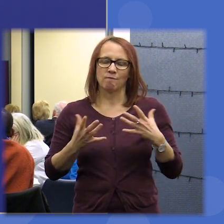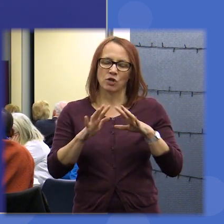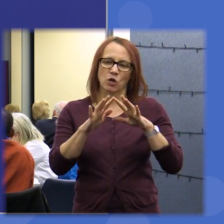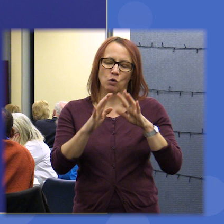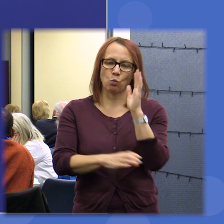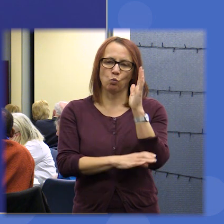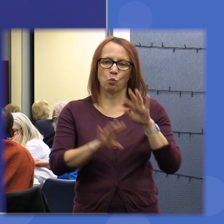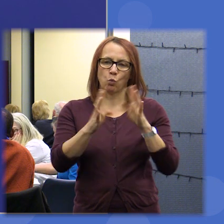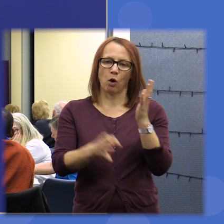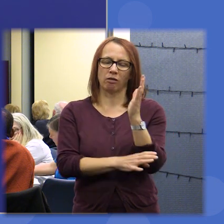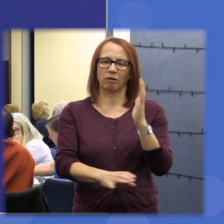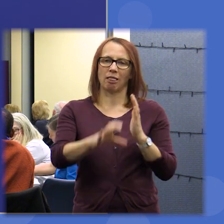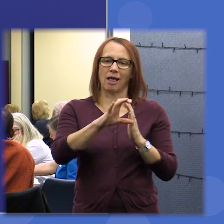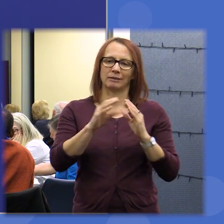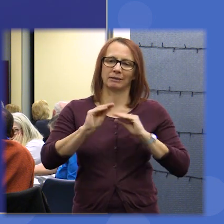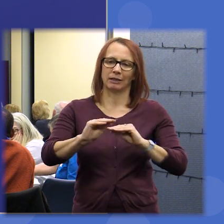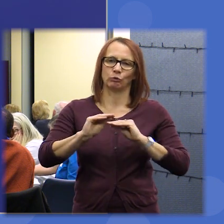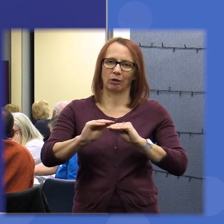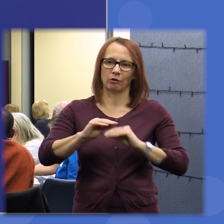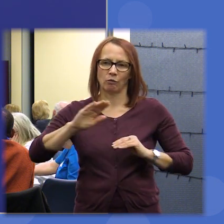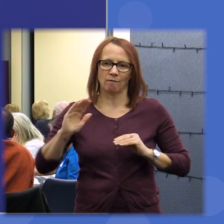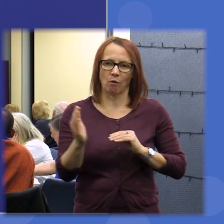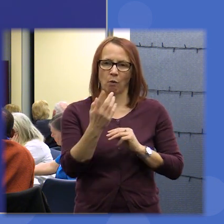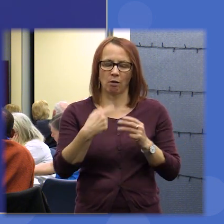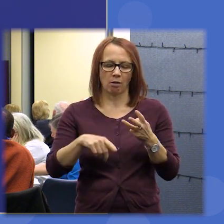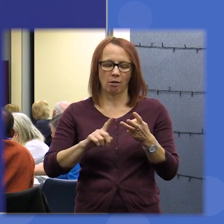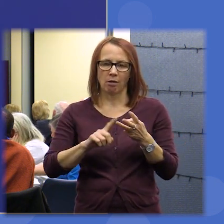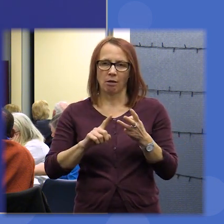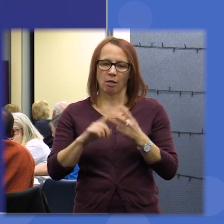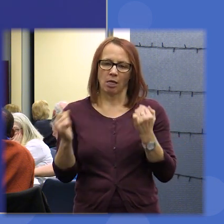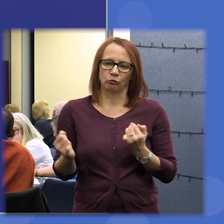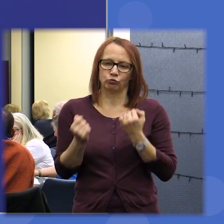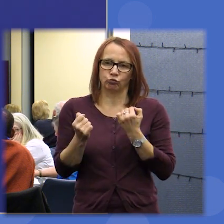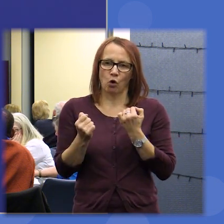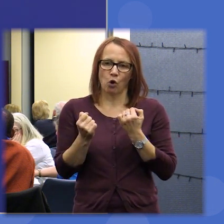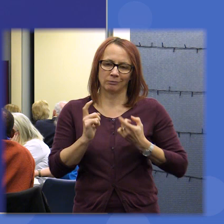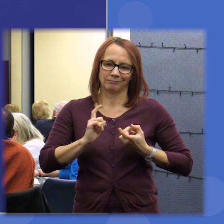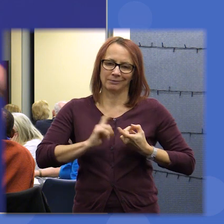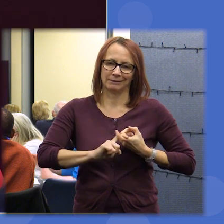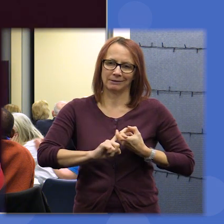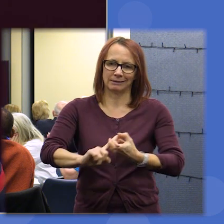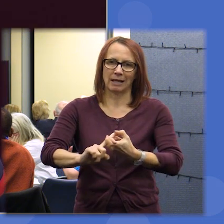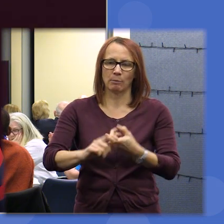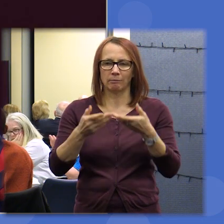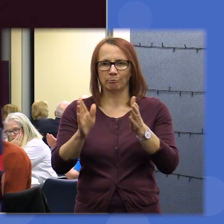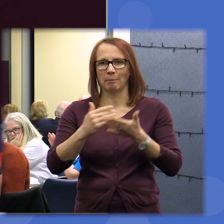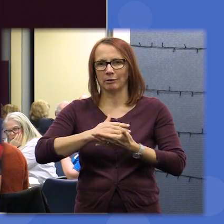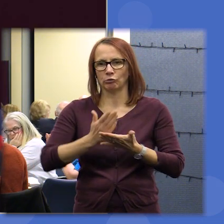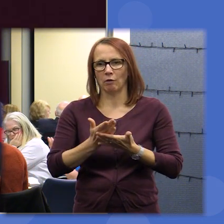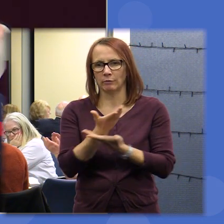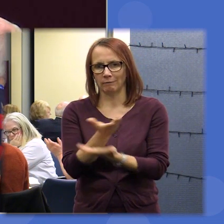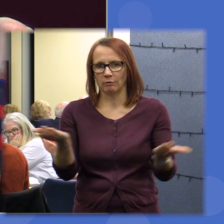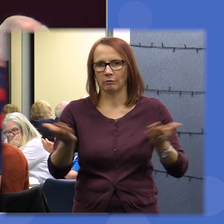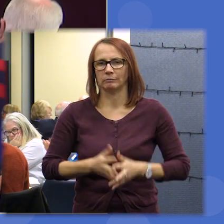all and our third one was have a strong and stable public service for all Table